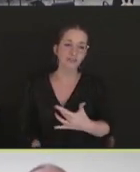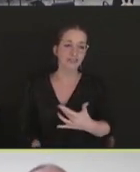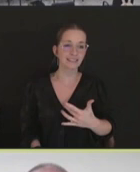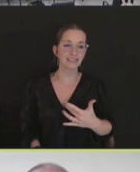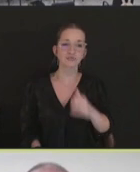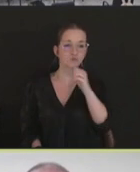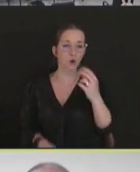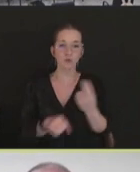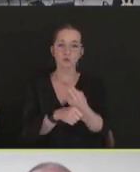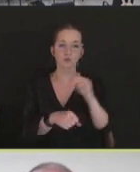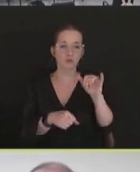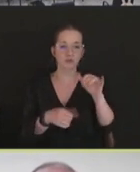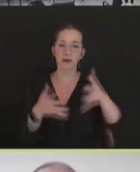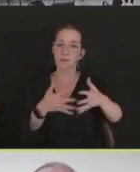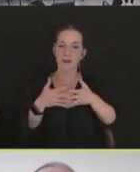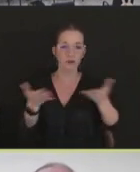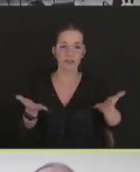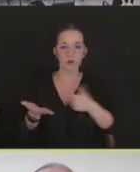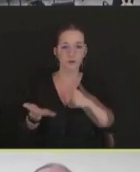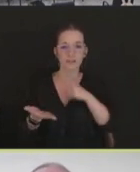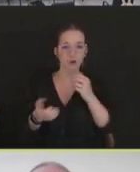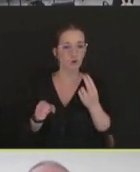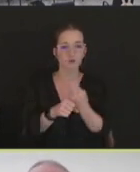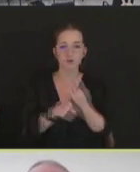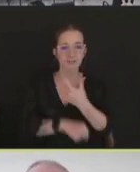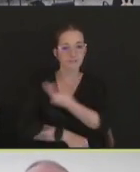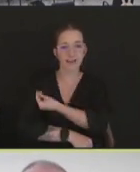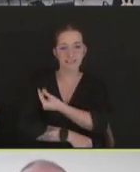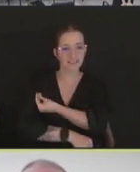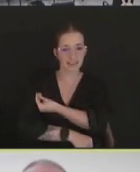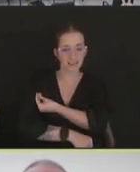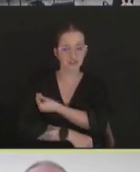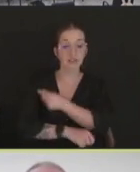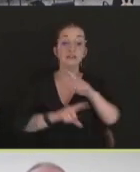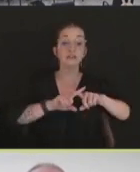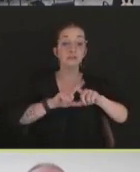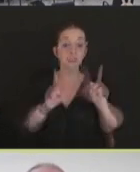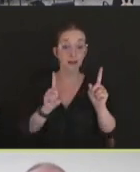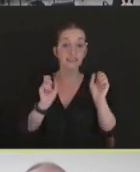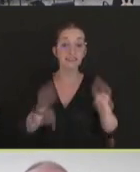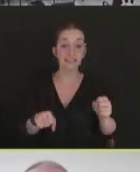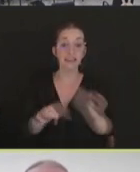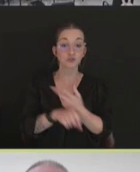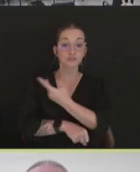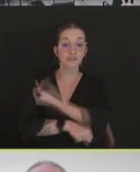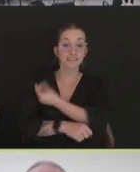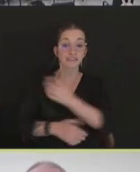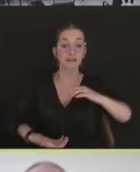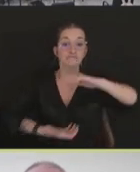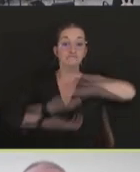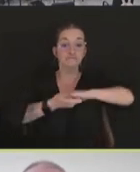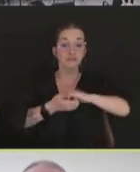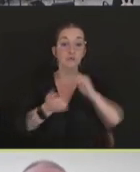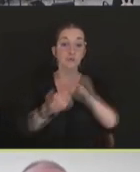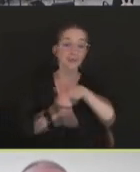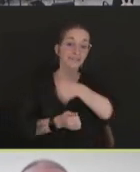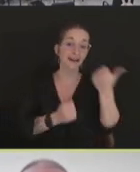control strategy in the United States. Vaccination, however, could be used in conjunction with other populated -- other techniques, such as depopulation, to control